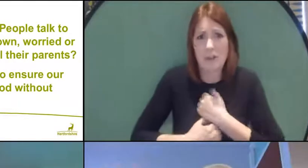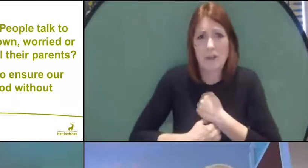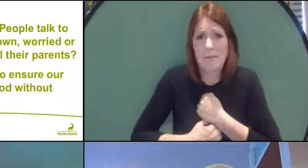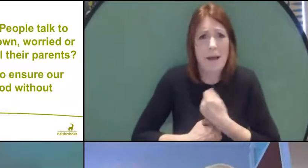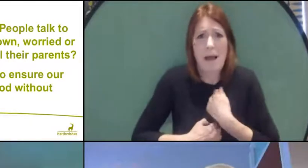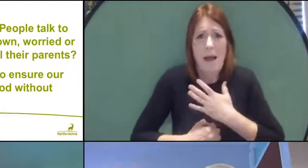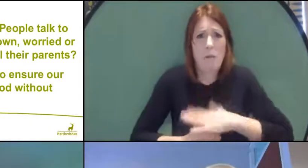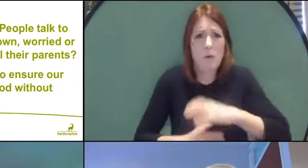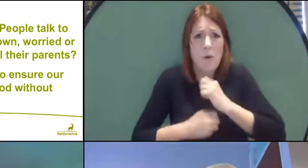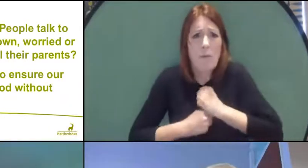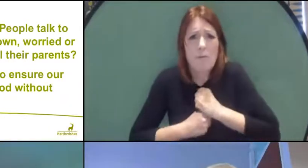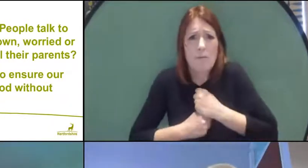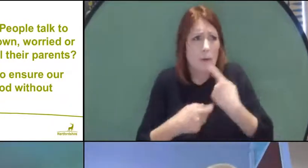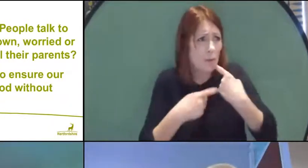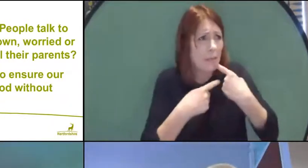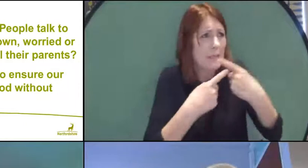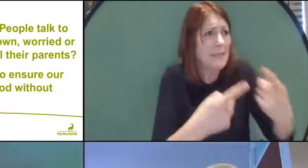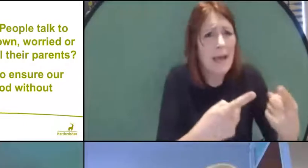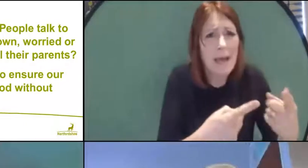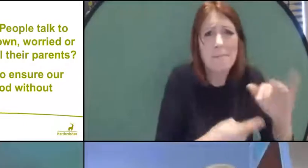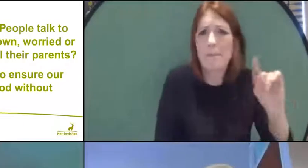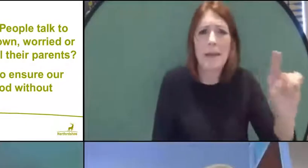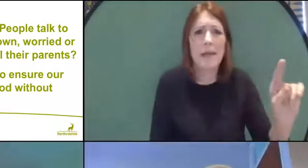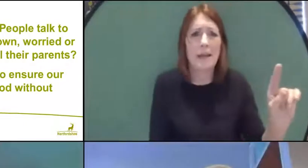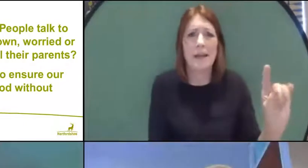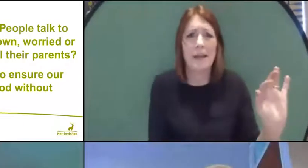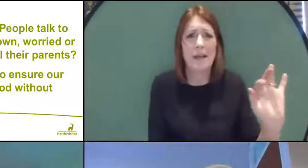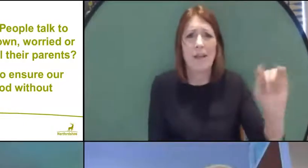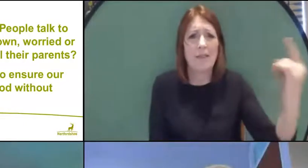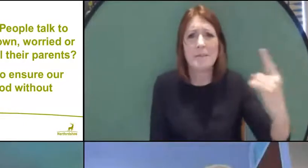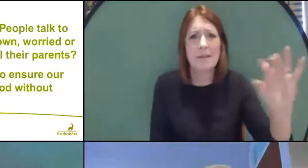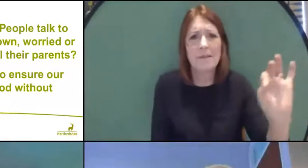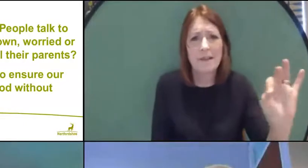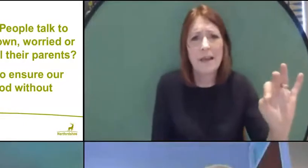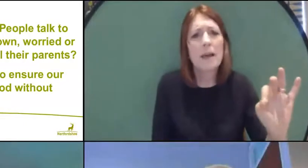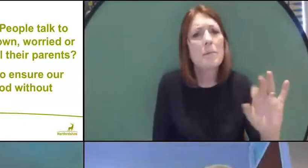that person may not think they're stressed", and it is actually very much a caring thing,